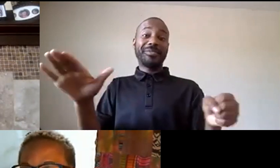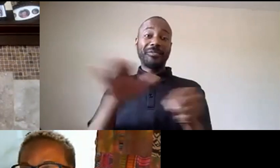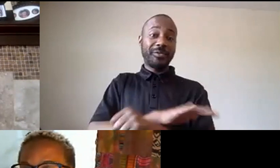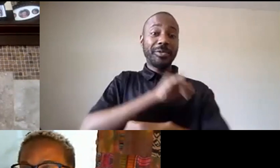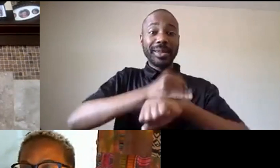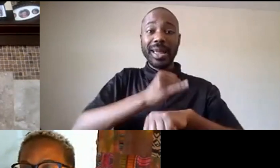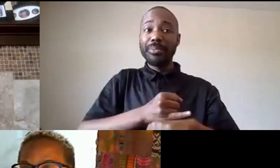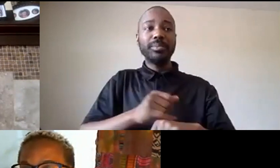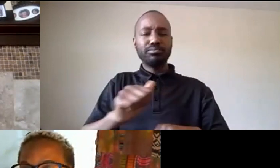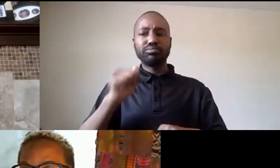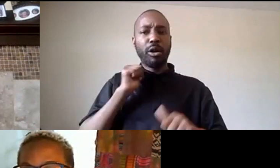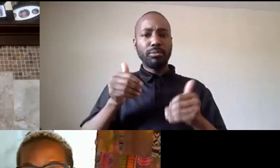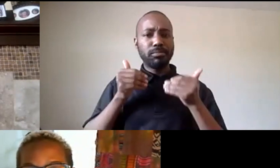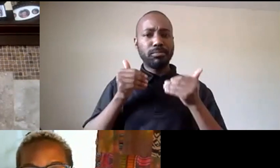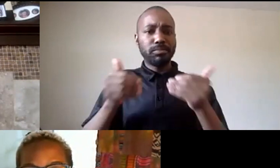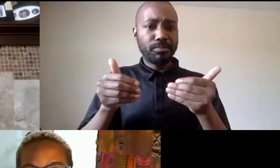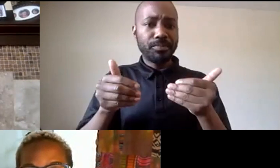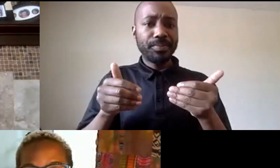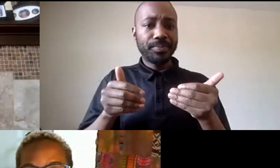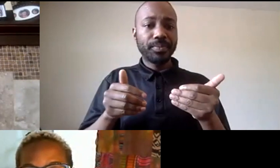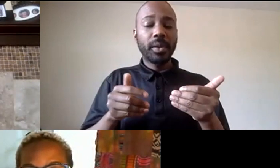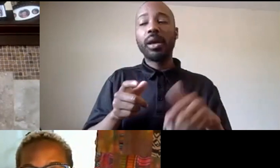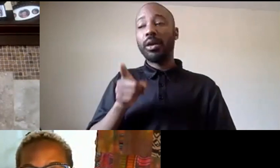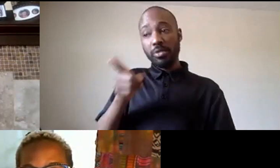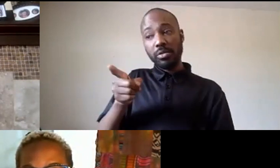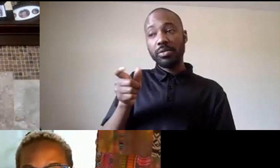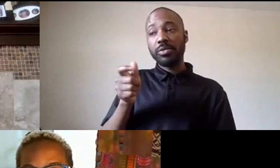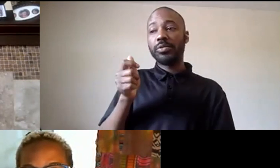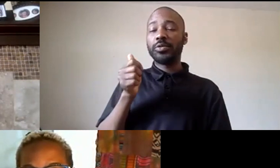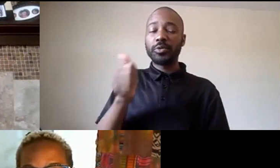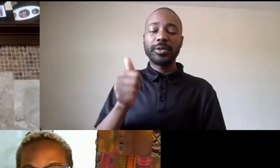you um and as you know cross-cultural centers